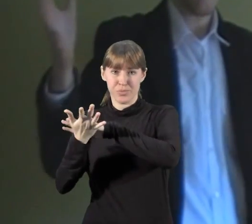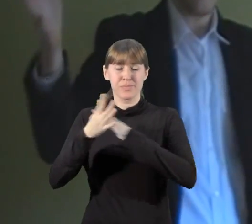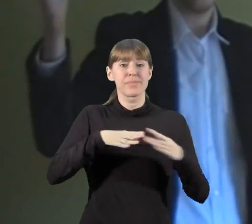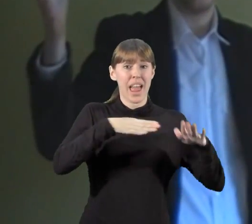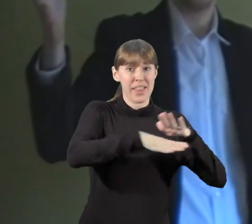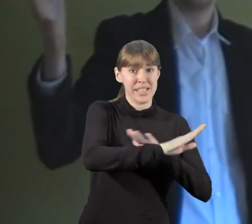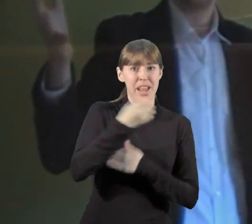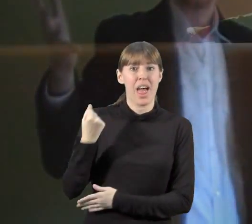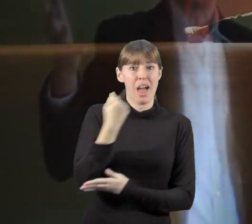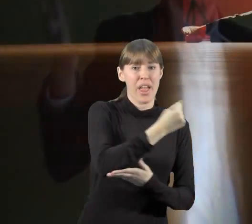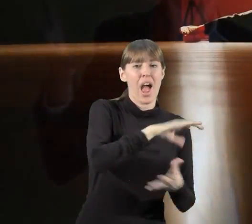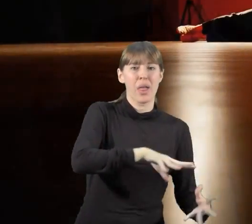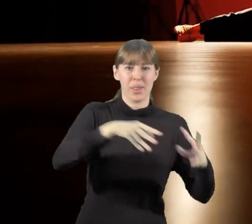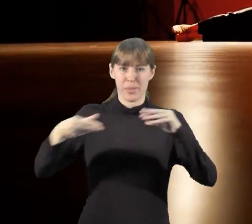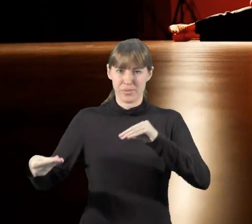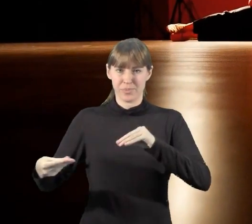and also the artistic creation itself.